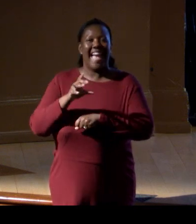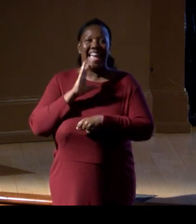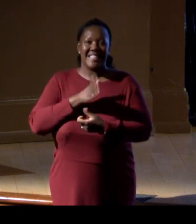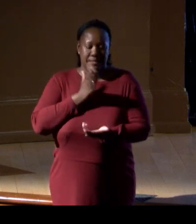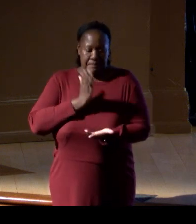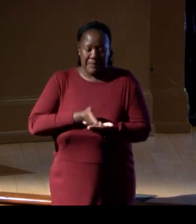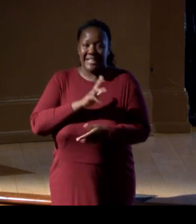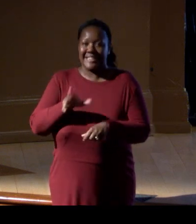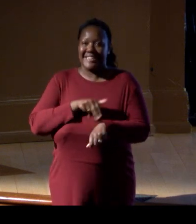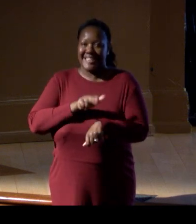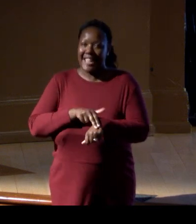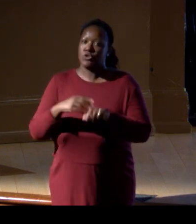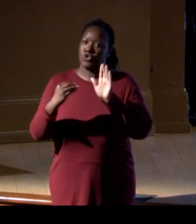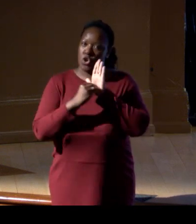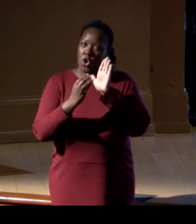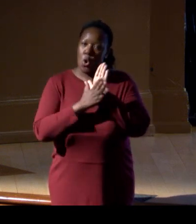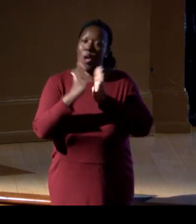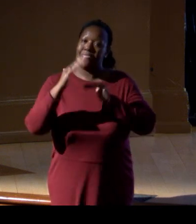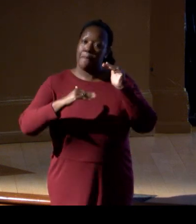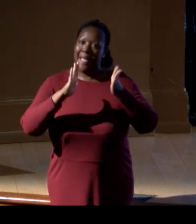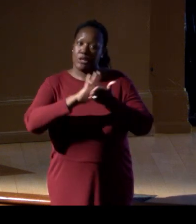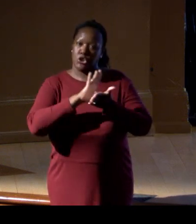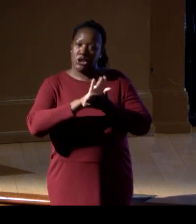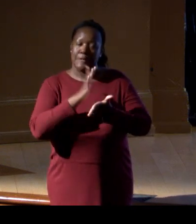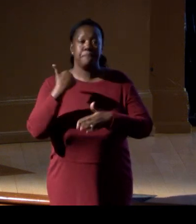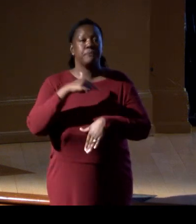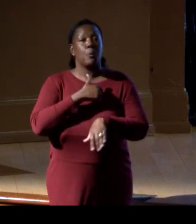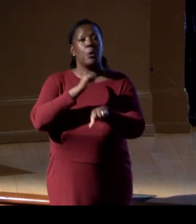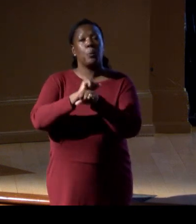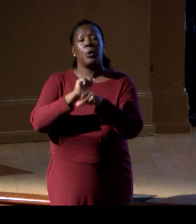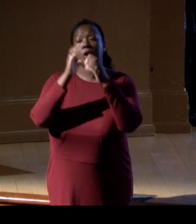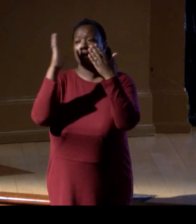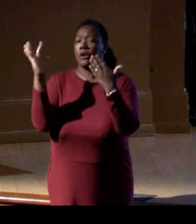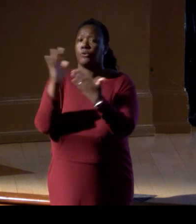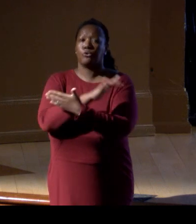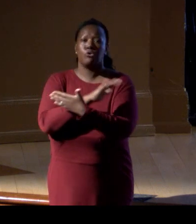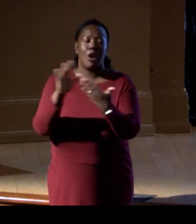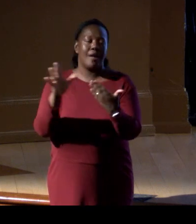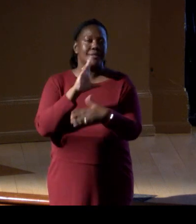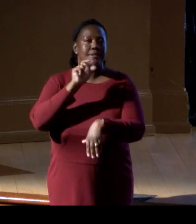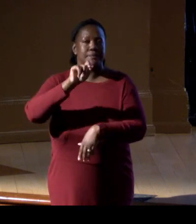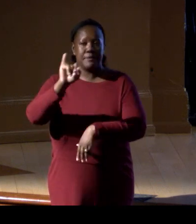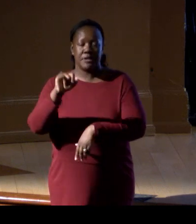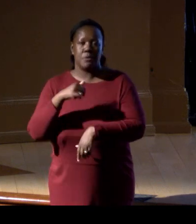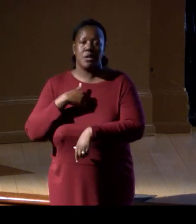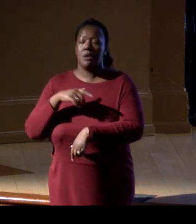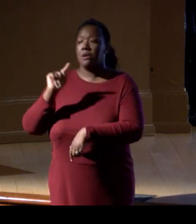We are working across the Smithsonian here at Natural History, at the Tropical Research Institute,